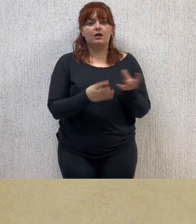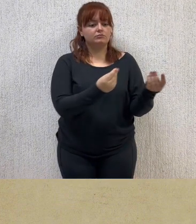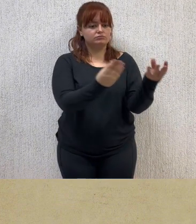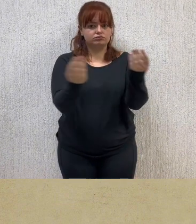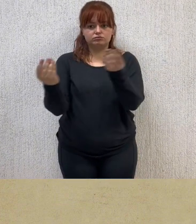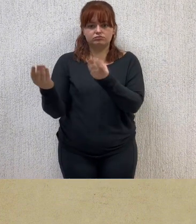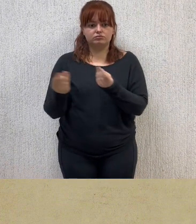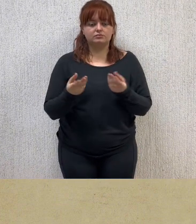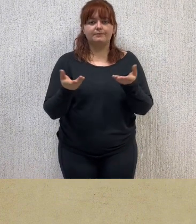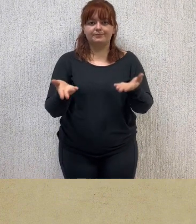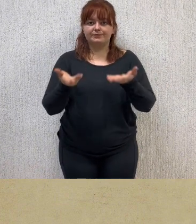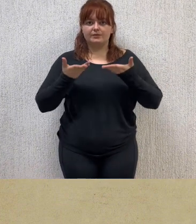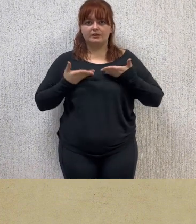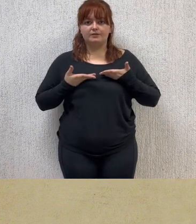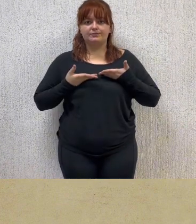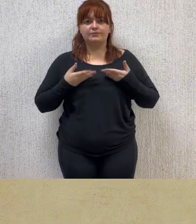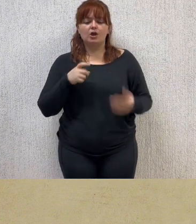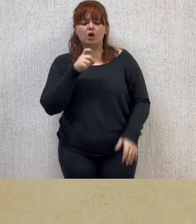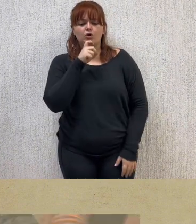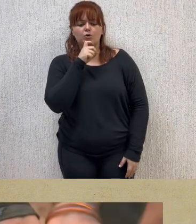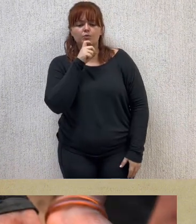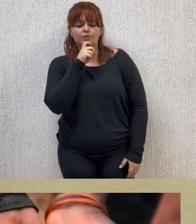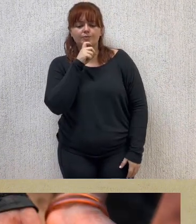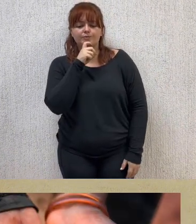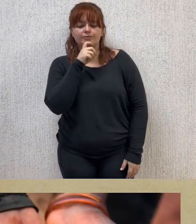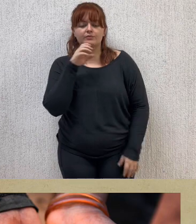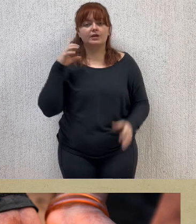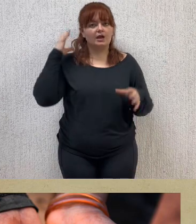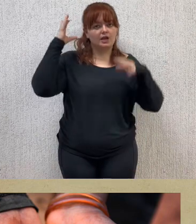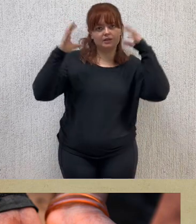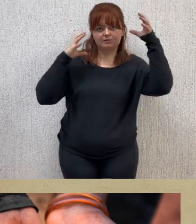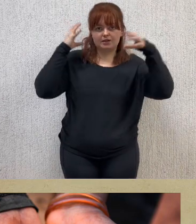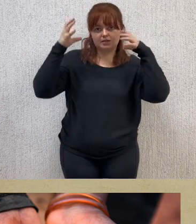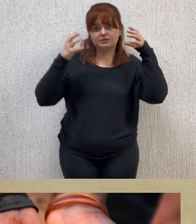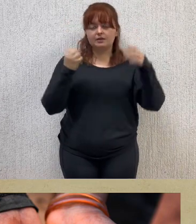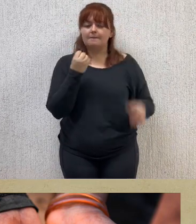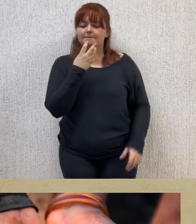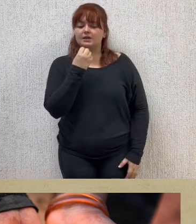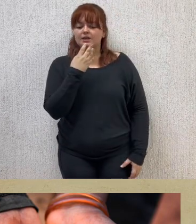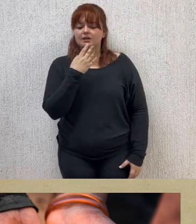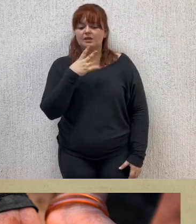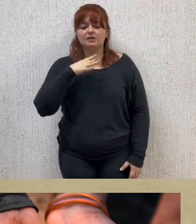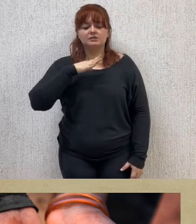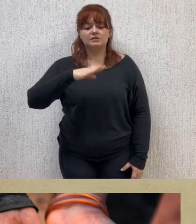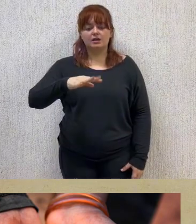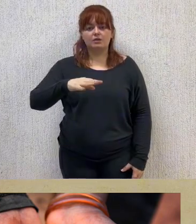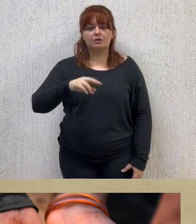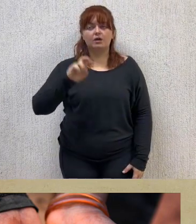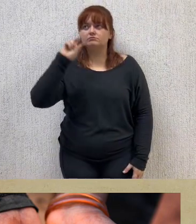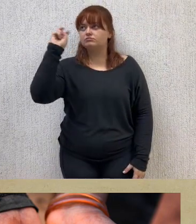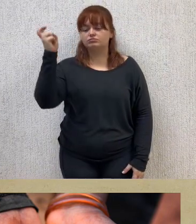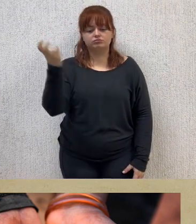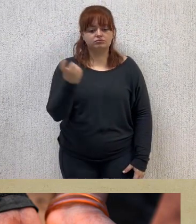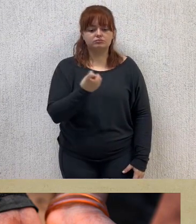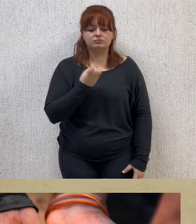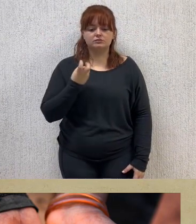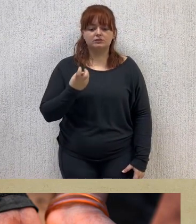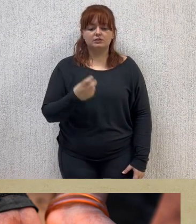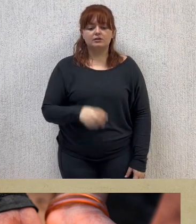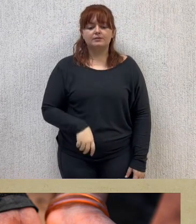including animals, plants, minerals, water, soil, energy and weather factors.